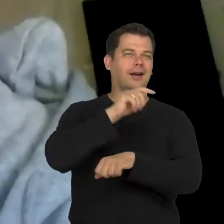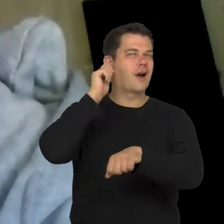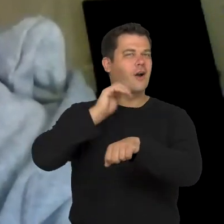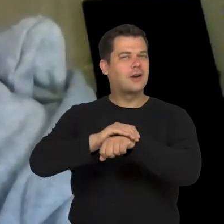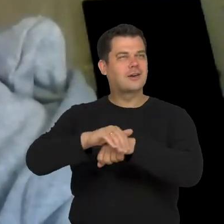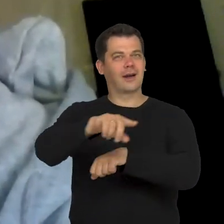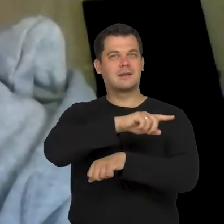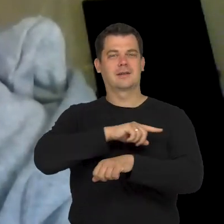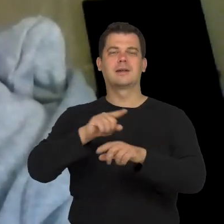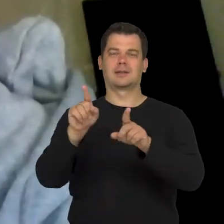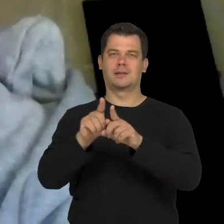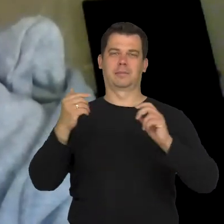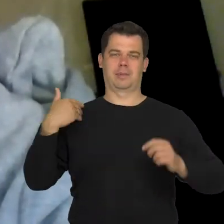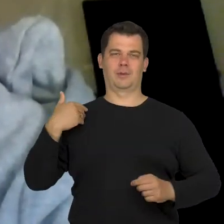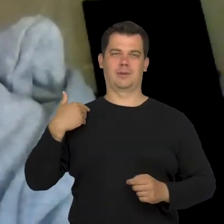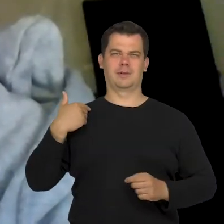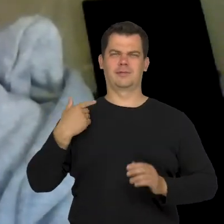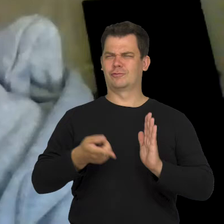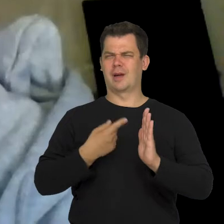because I've talked about that with them,